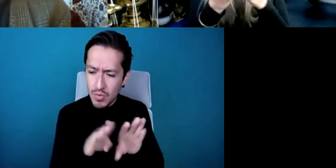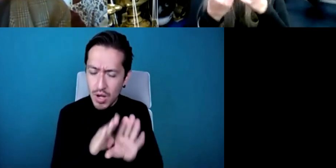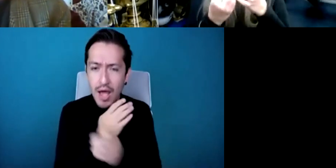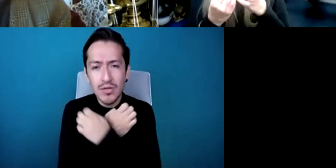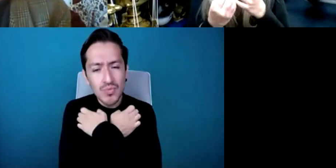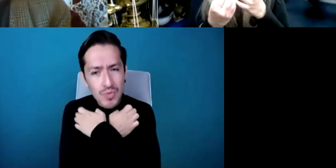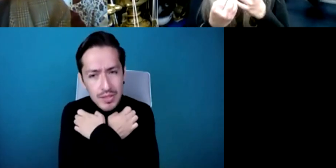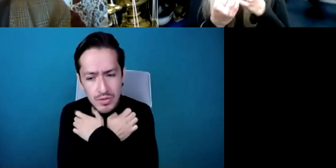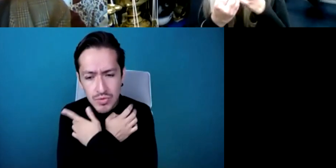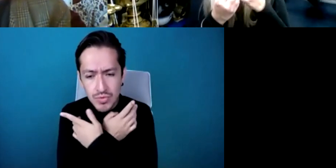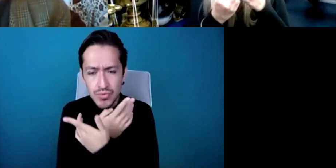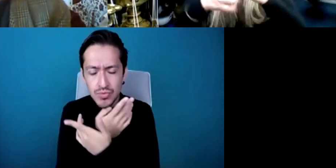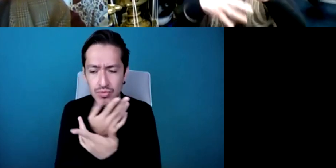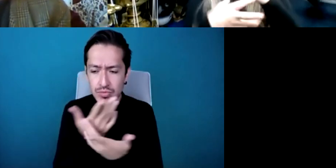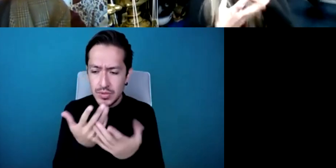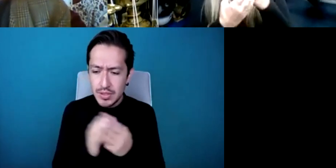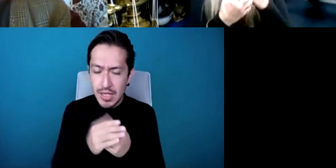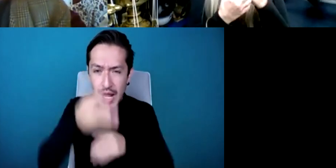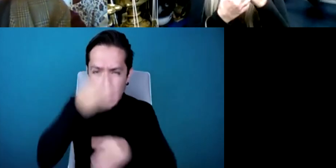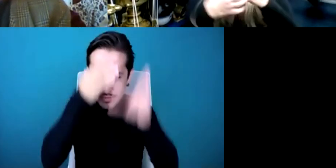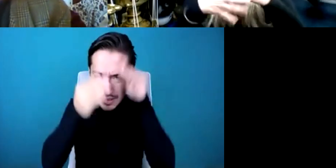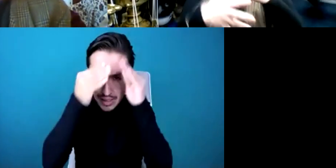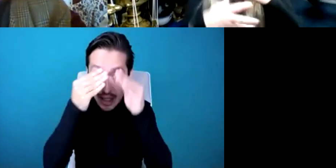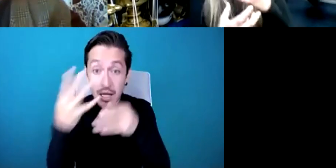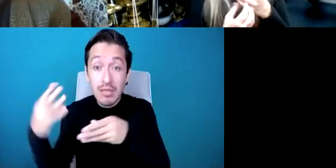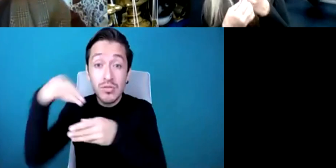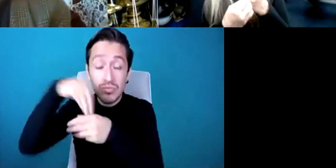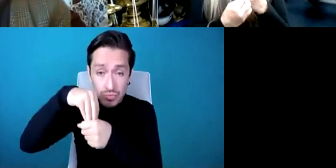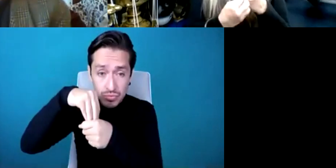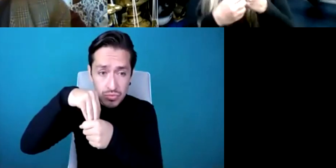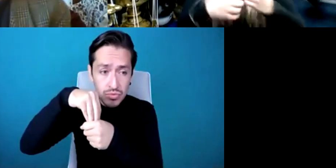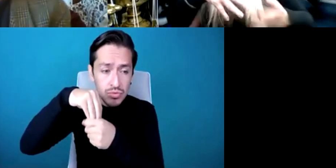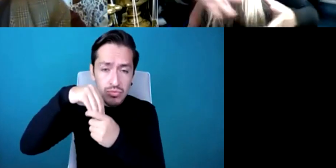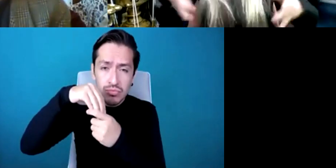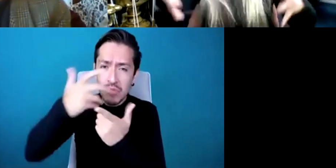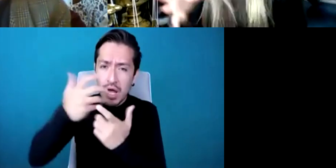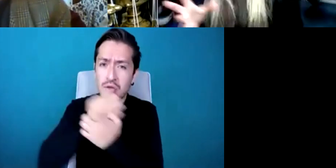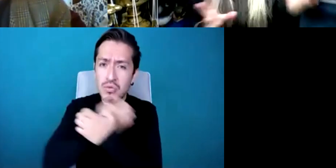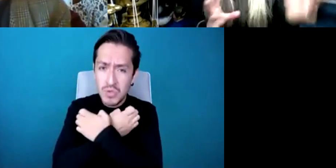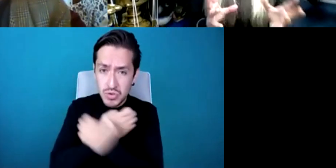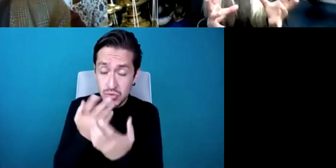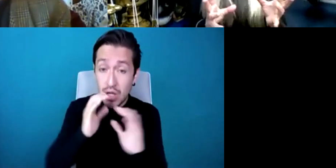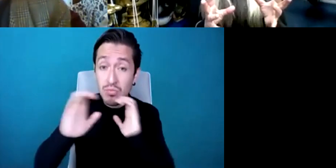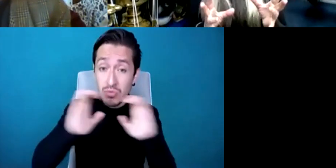inclusiveness through education through how we communicate, you know, how we share our experiences